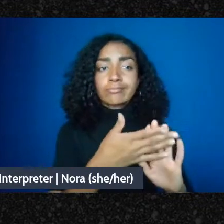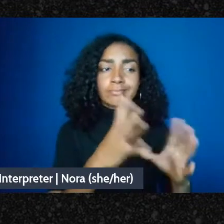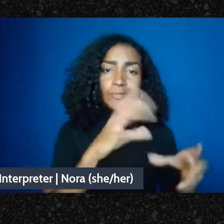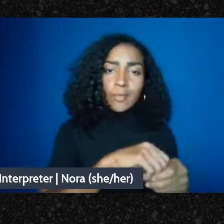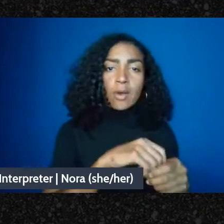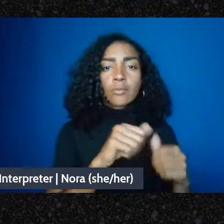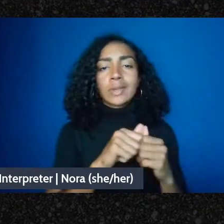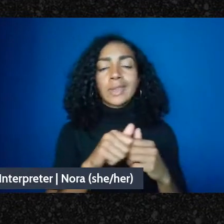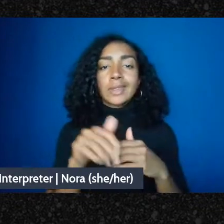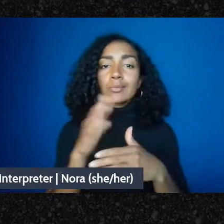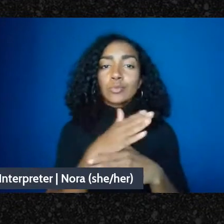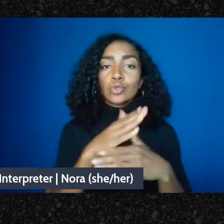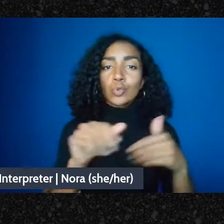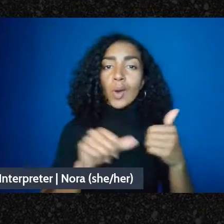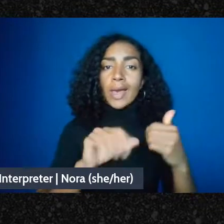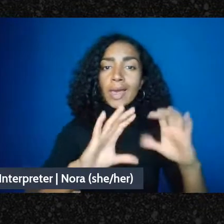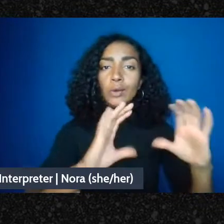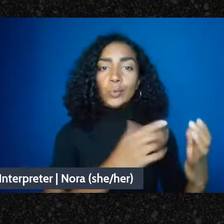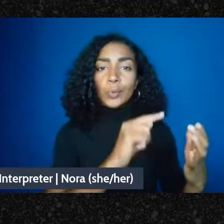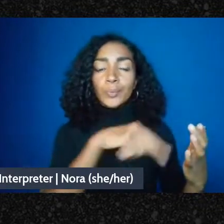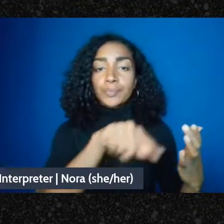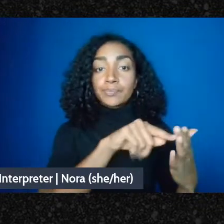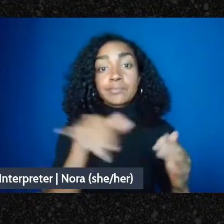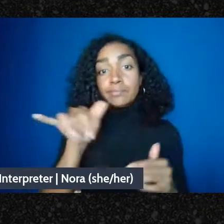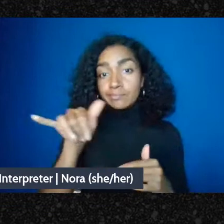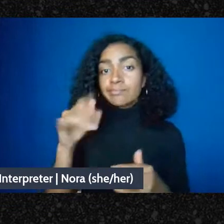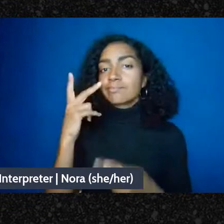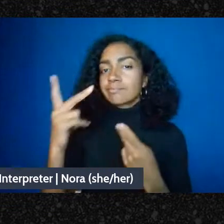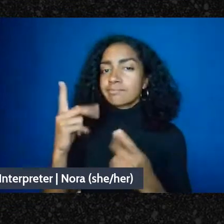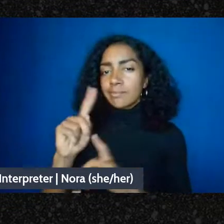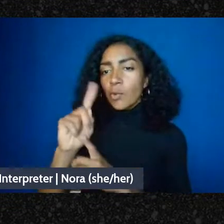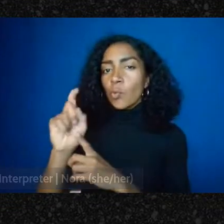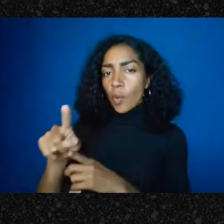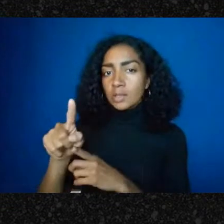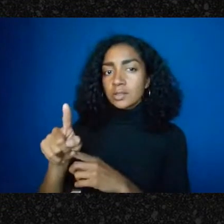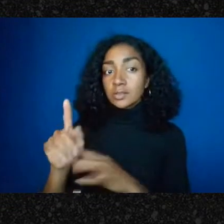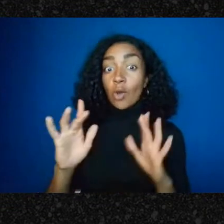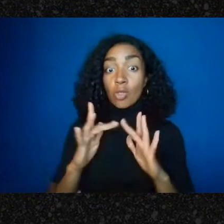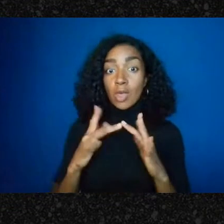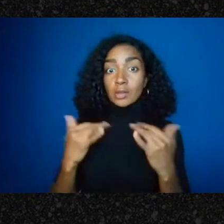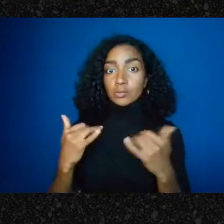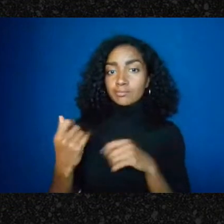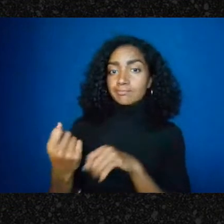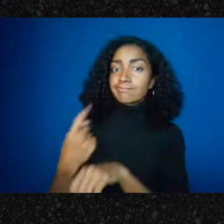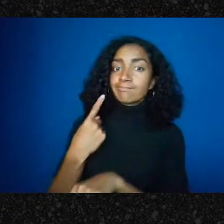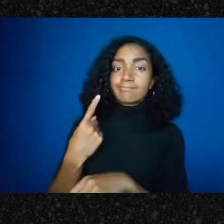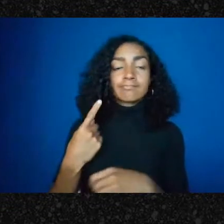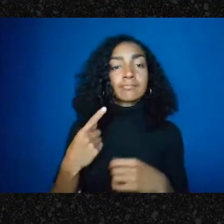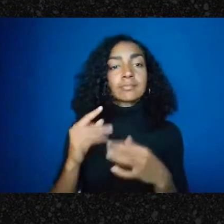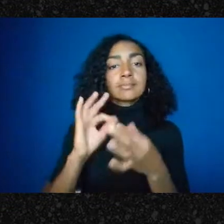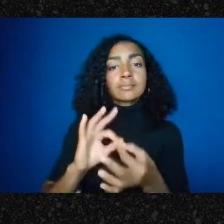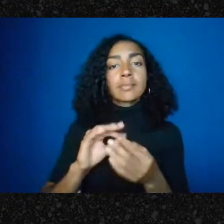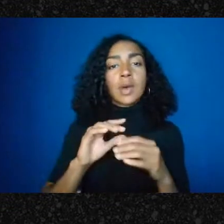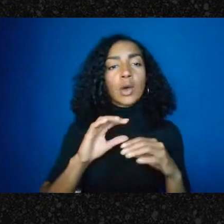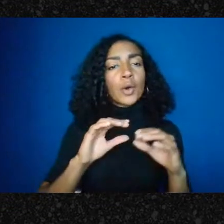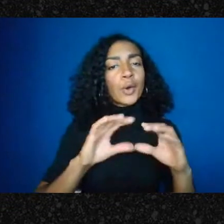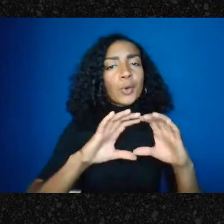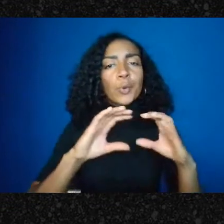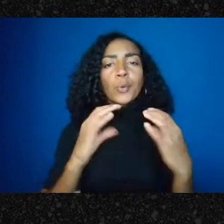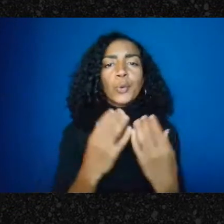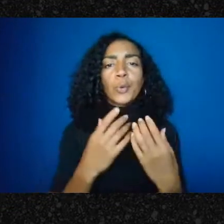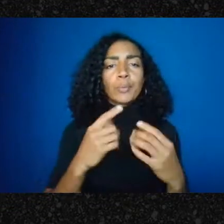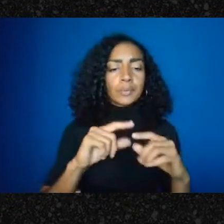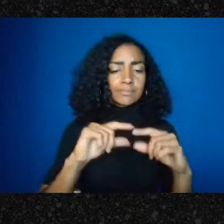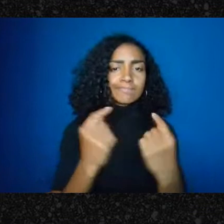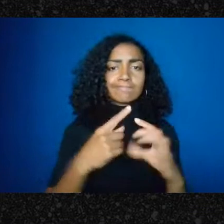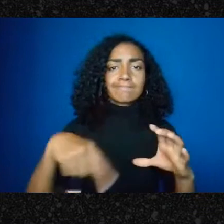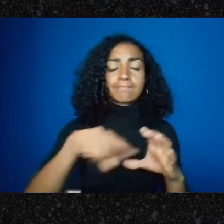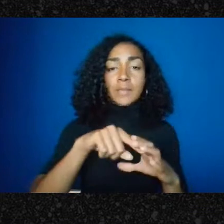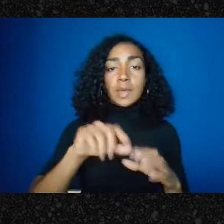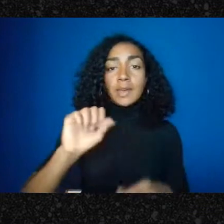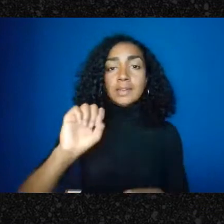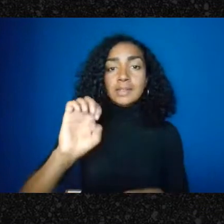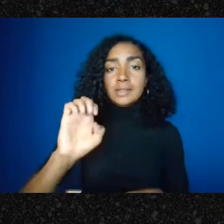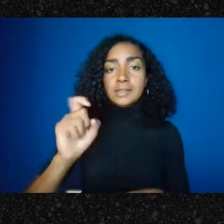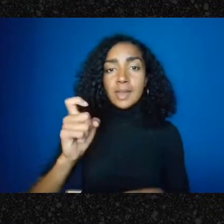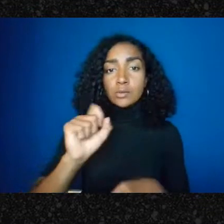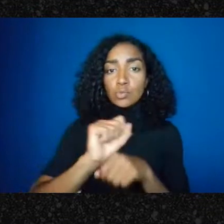We also got a question online today about a group of sex workers or mutual aid for sex workers